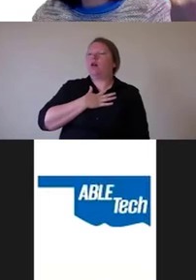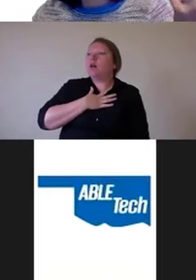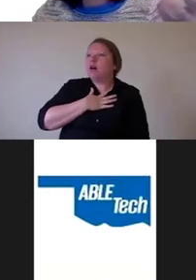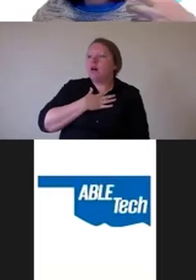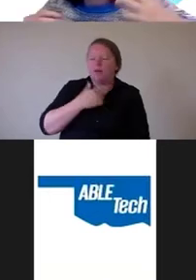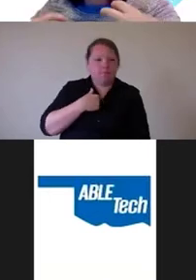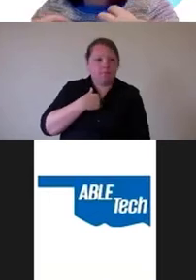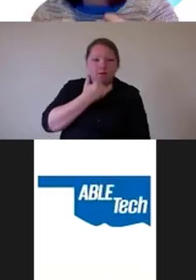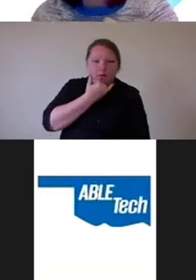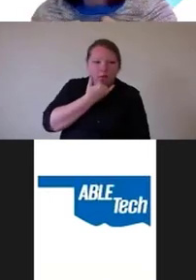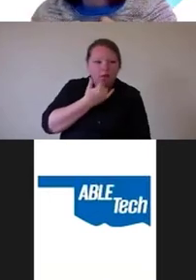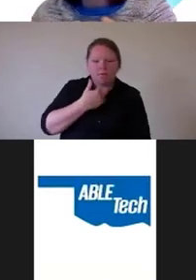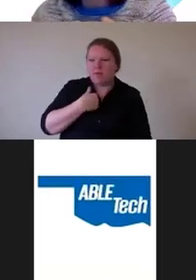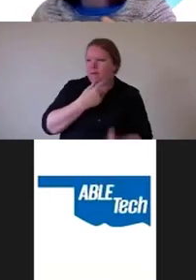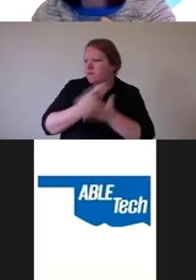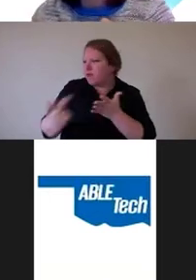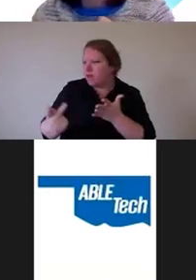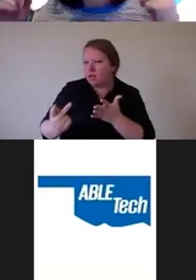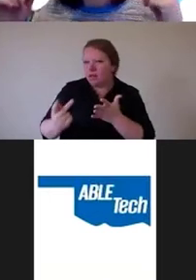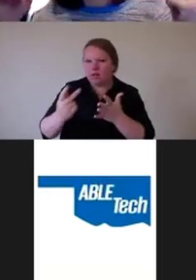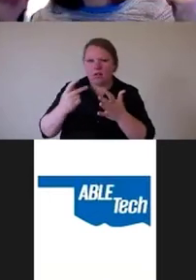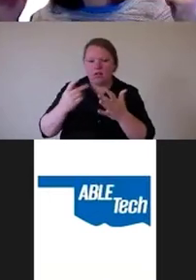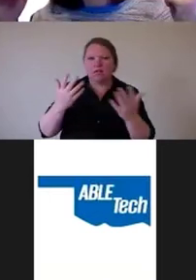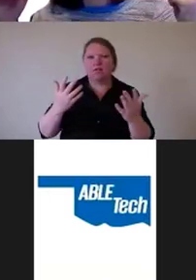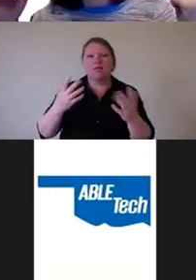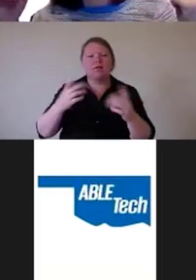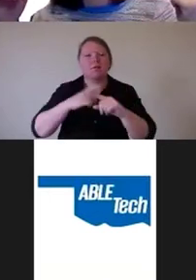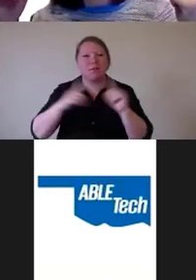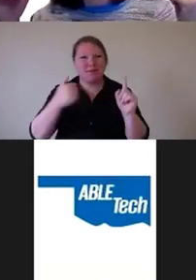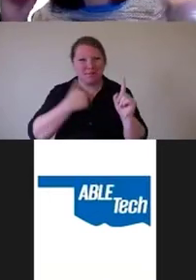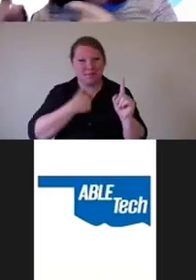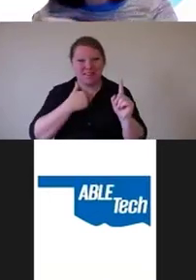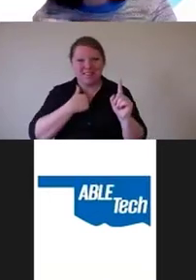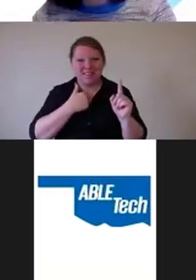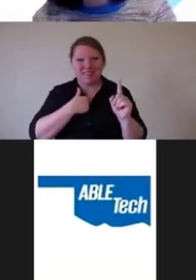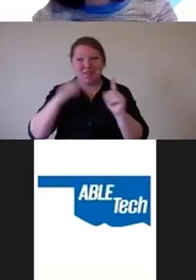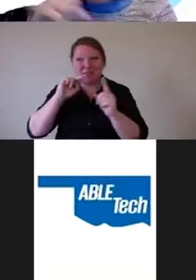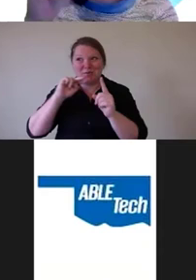OK, the way I look at that is that I succeeded because